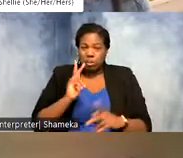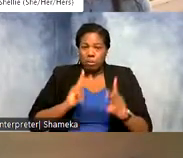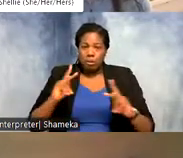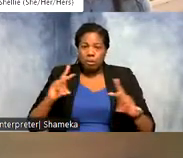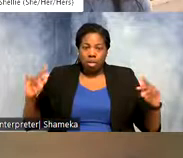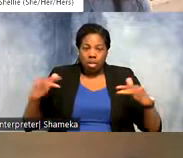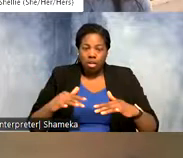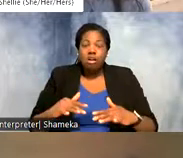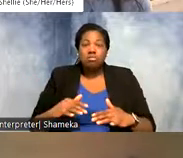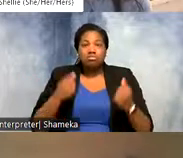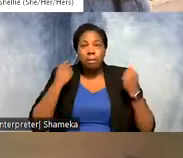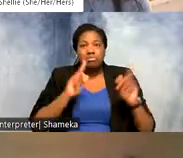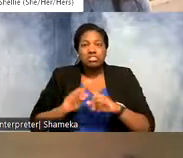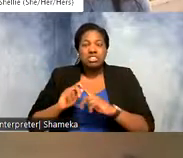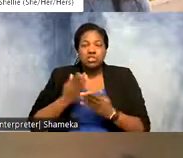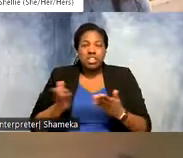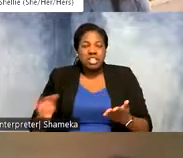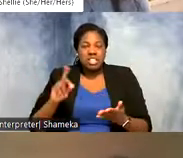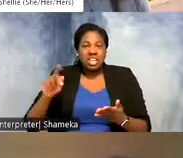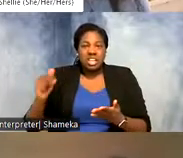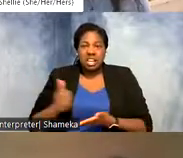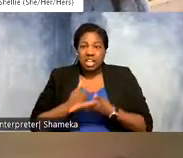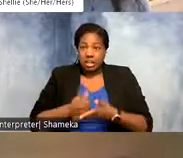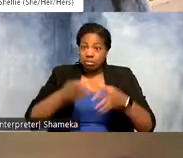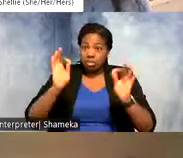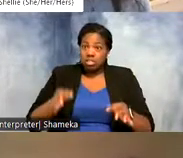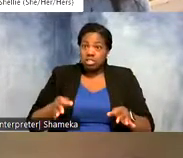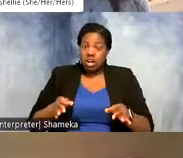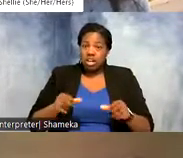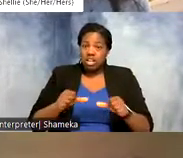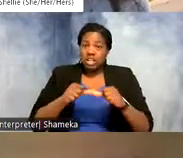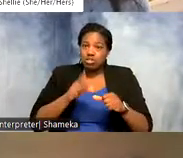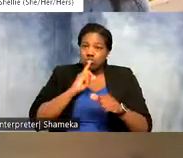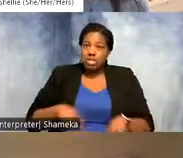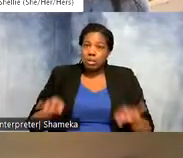Those are all certain things that the data can help determine what areas are important and when